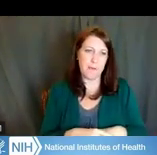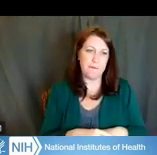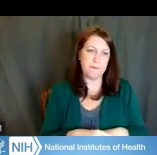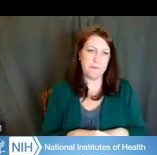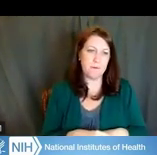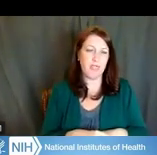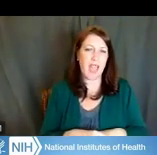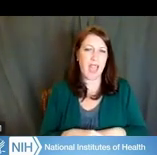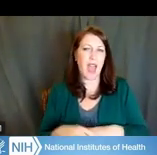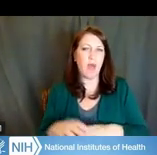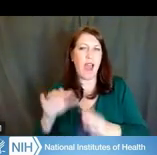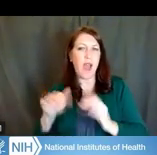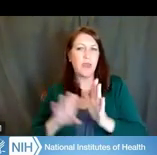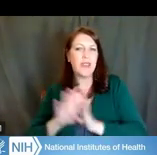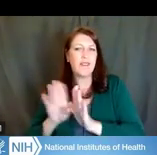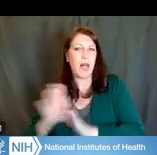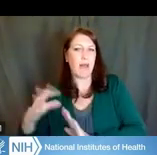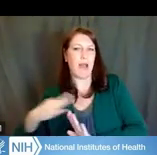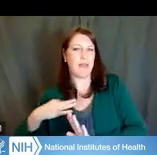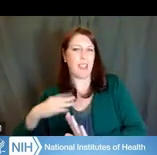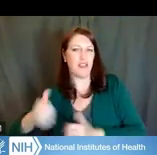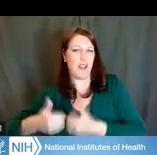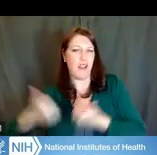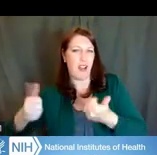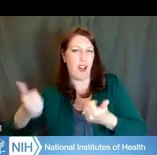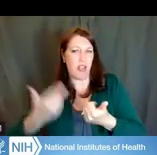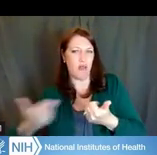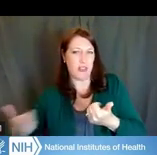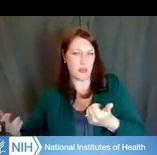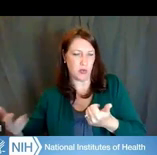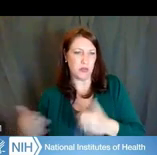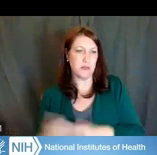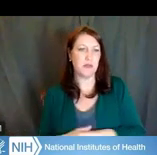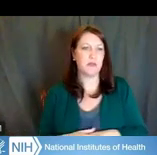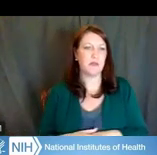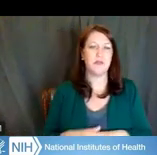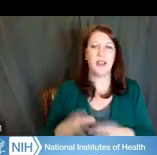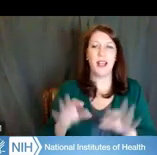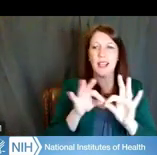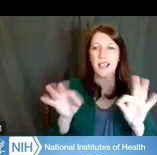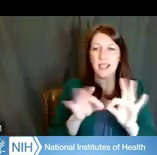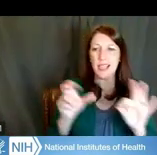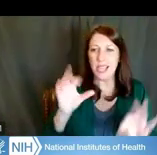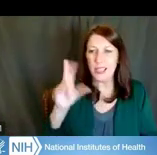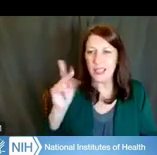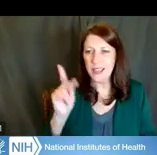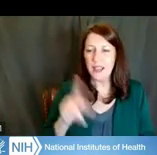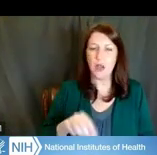for developing your application. So in particular, I'm going to be sharing links and websites to help you navigate your career,